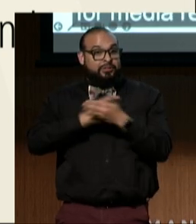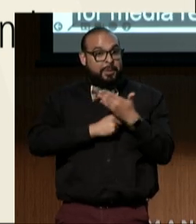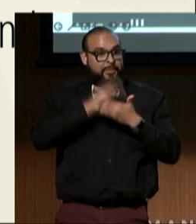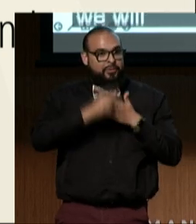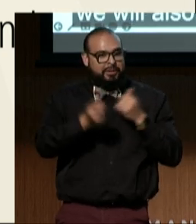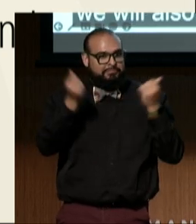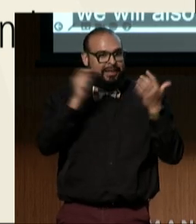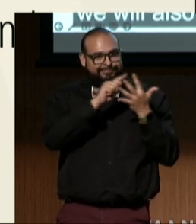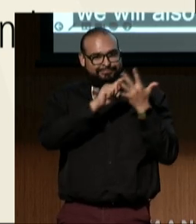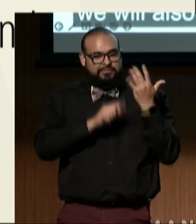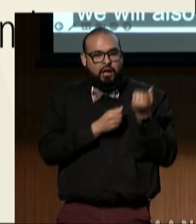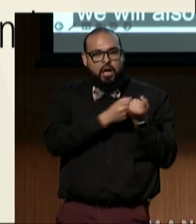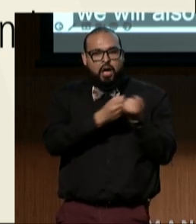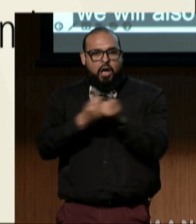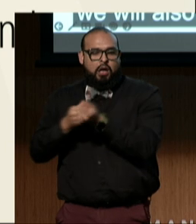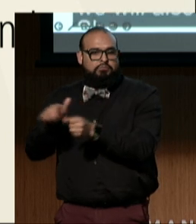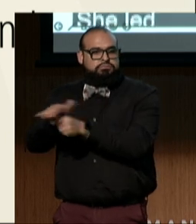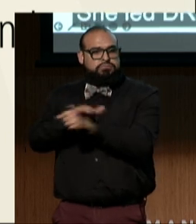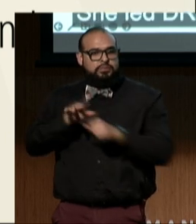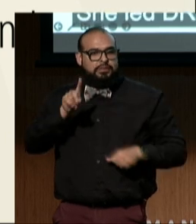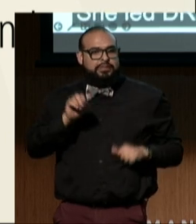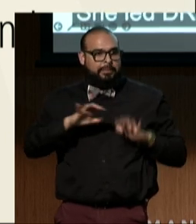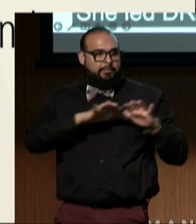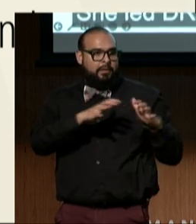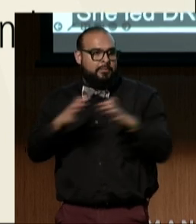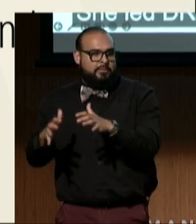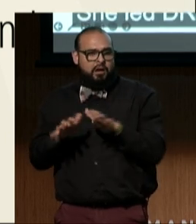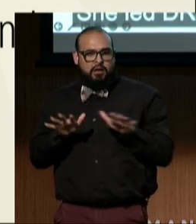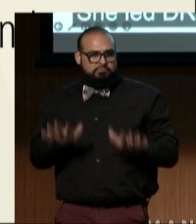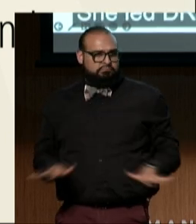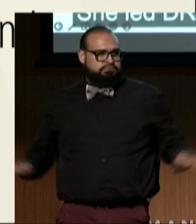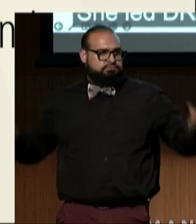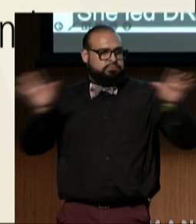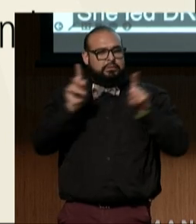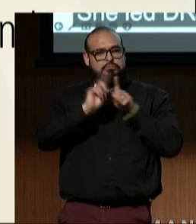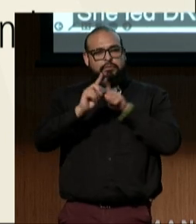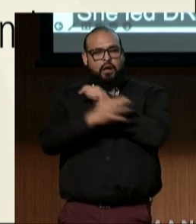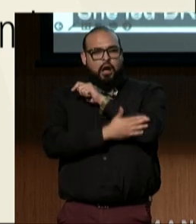supporting local disability groups in several countries over the years.